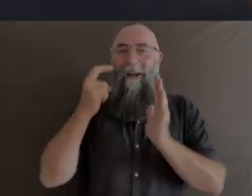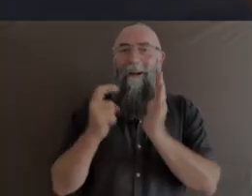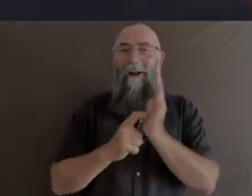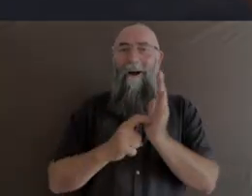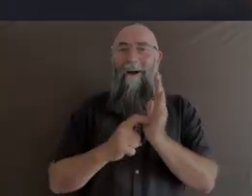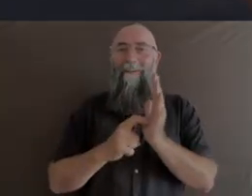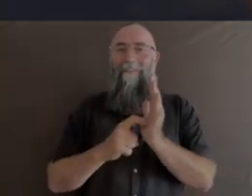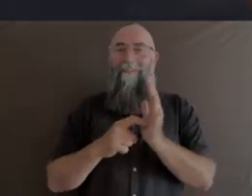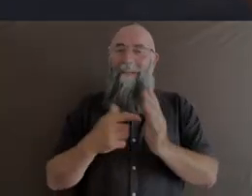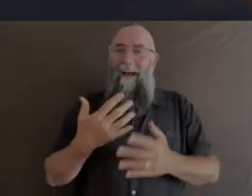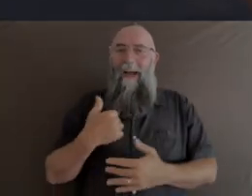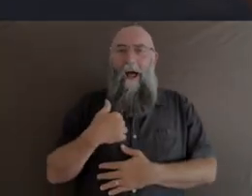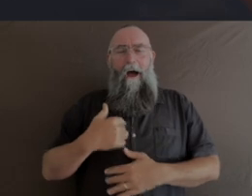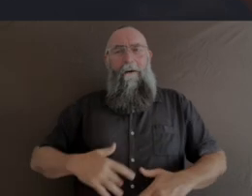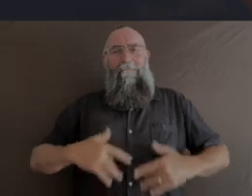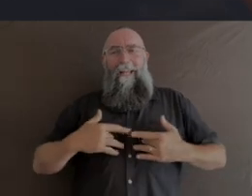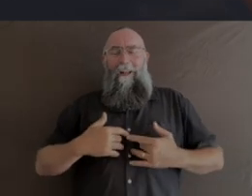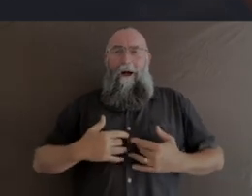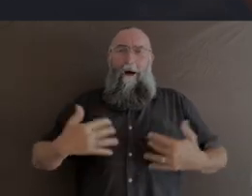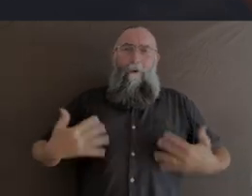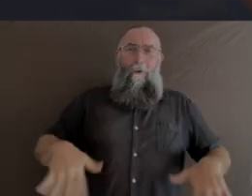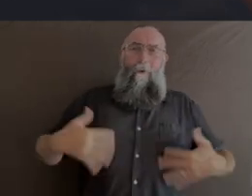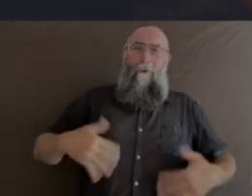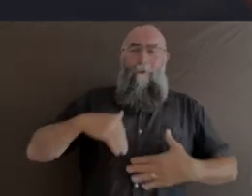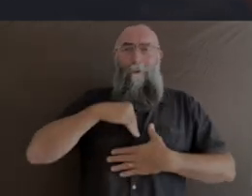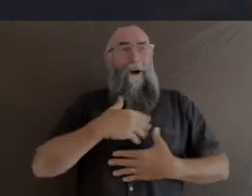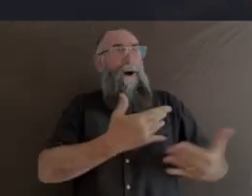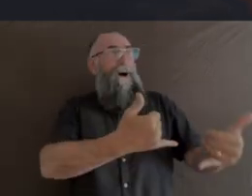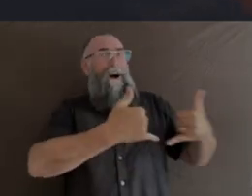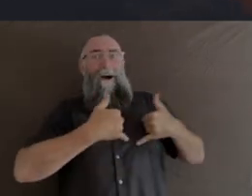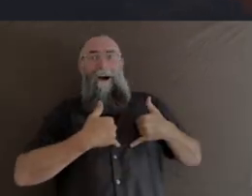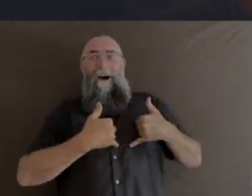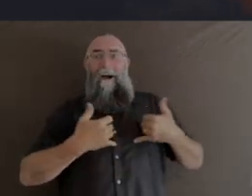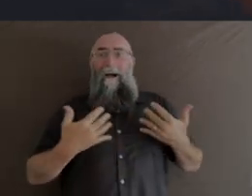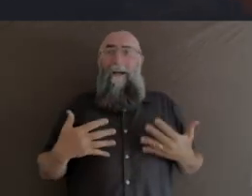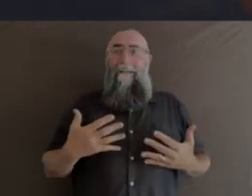I guess that's what makes me feel so good about receiving this award because,